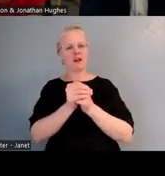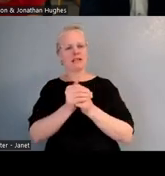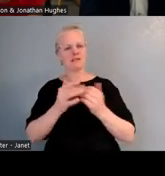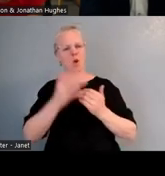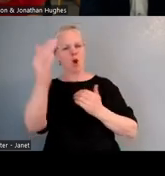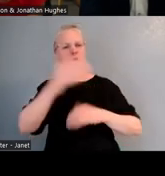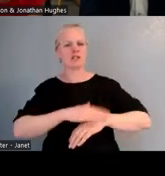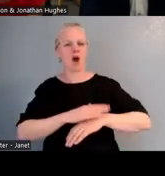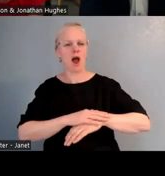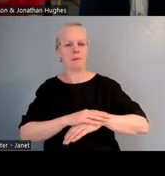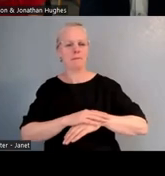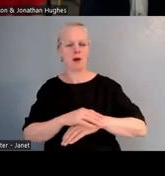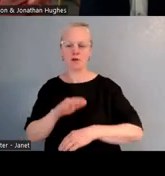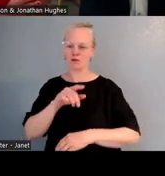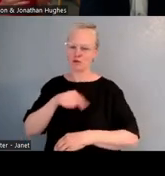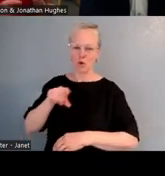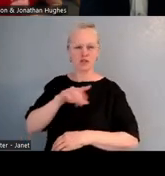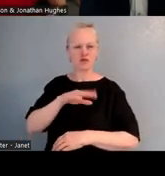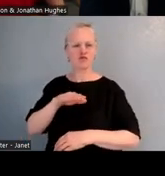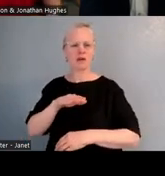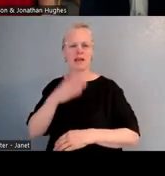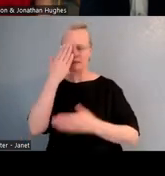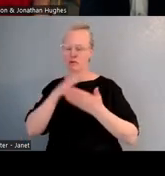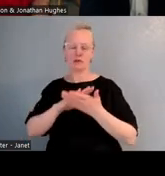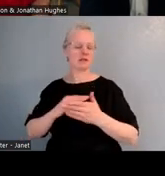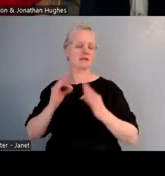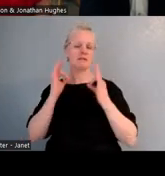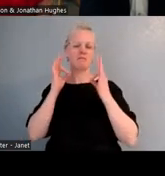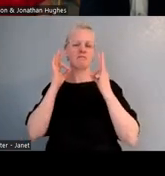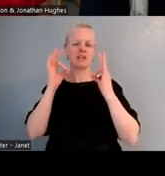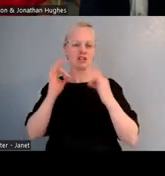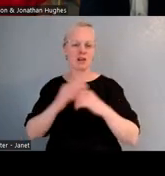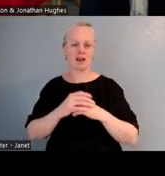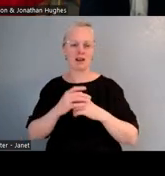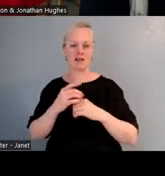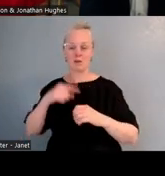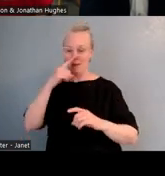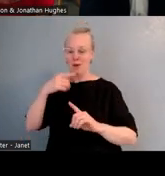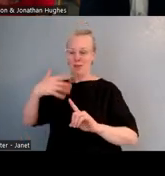something that people have worked hard to maintain. As Jono says, sometimes it's easier than you think, once you've done it.